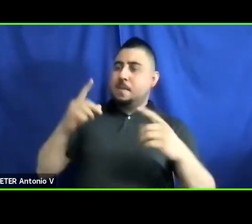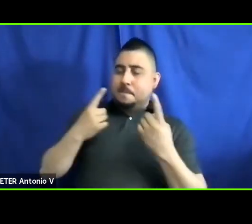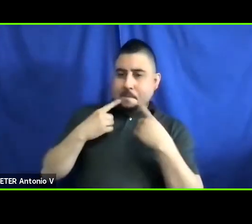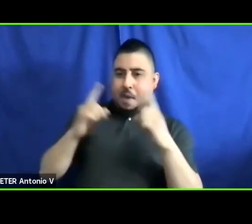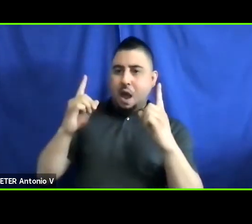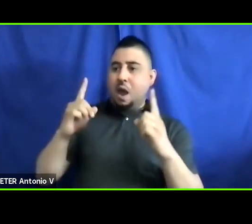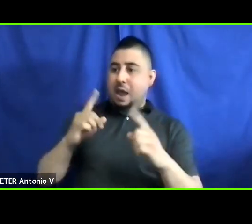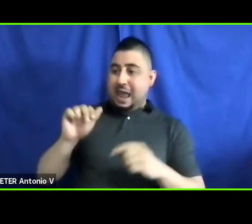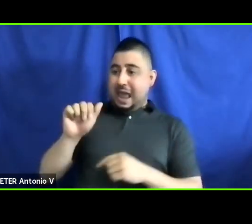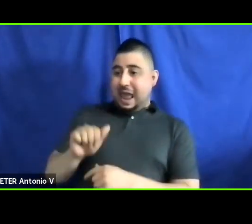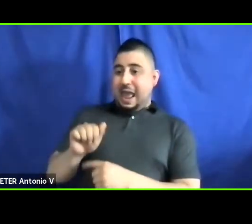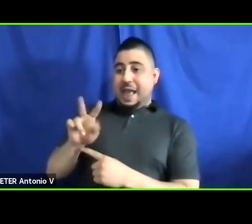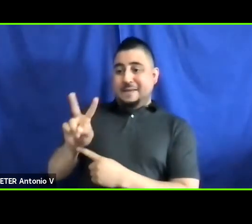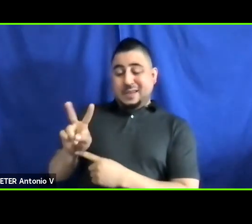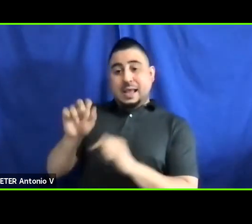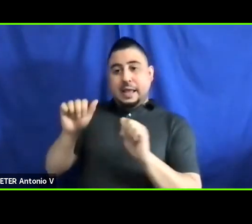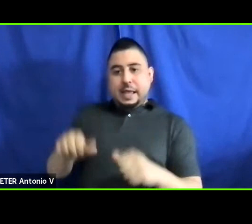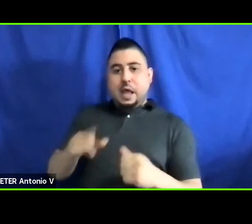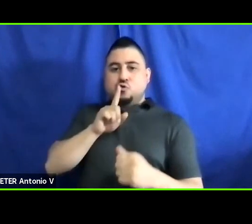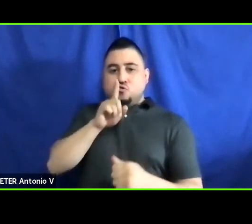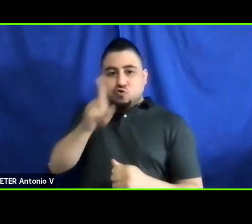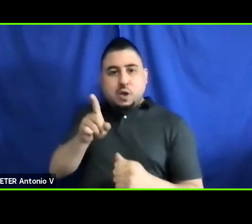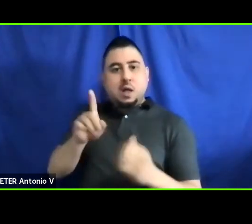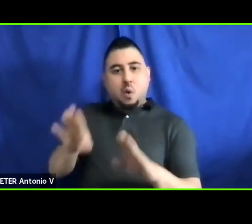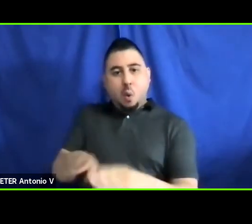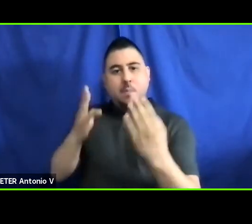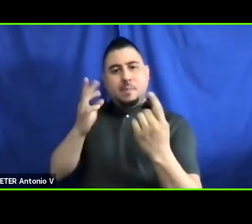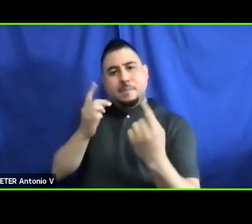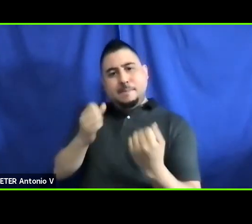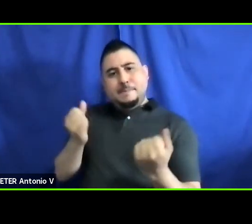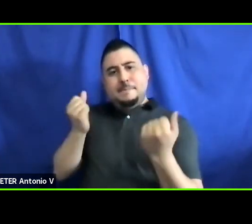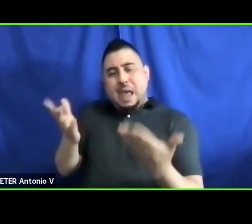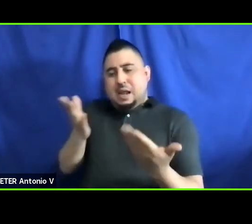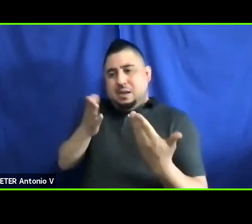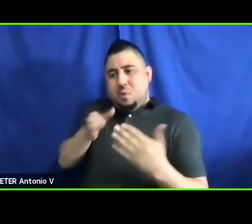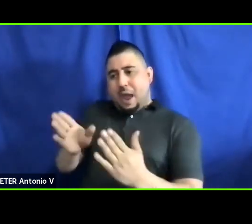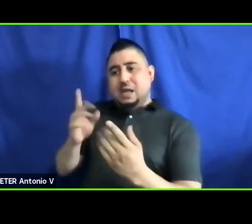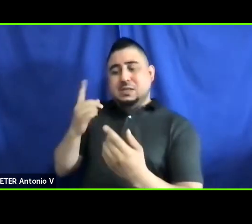that, that could, it could really open up doors, when it comes to, where people with